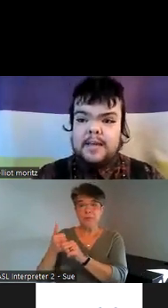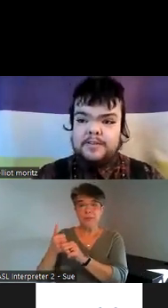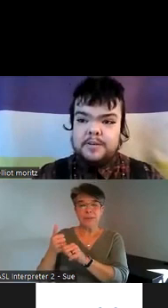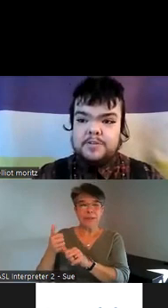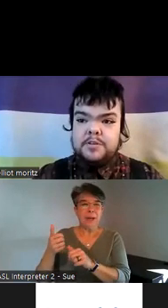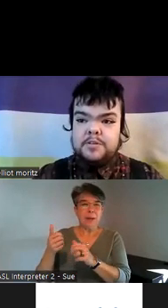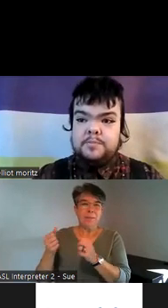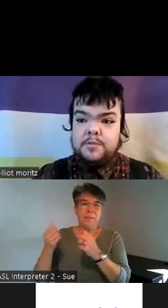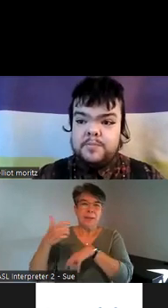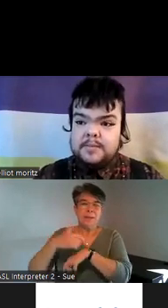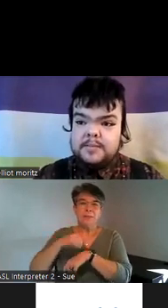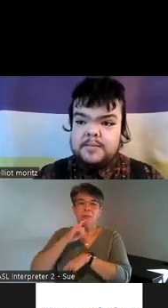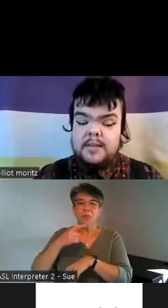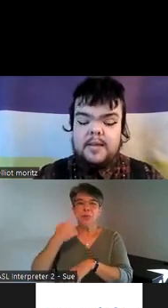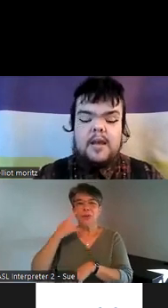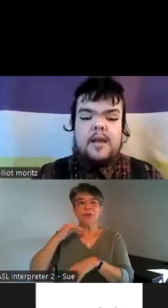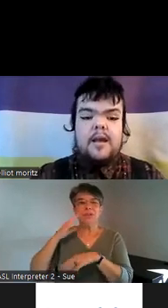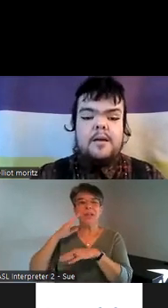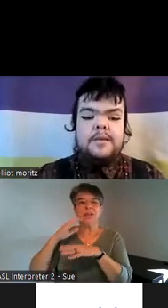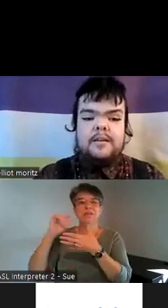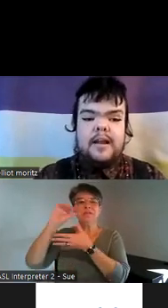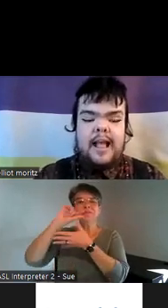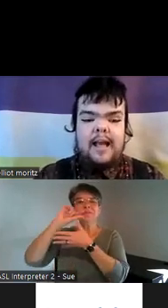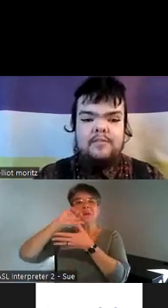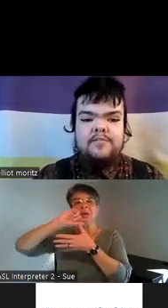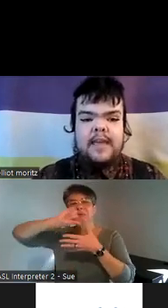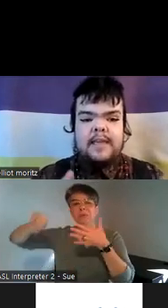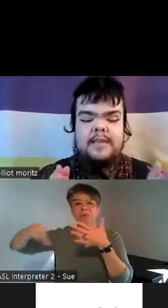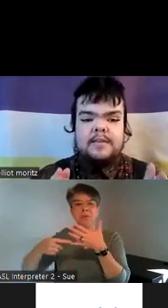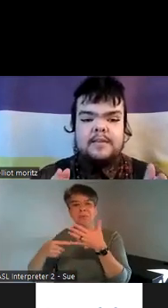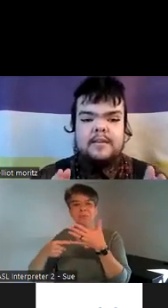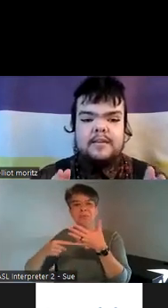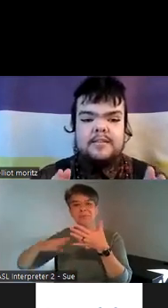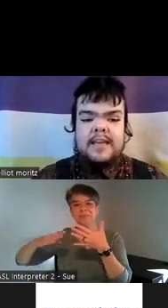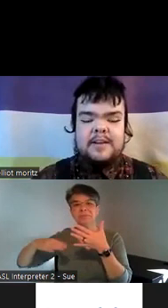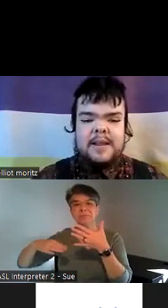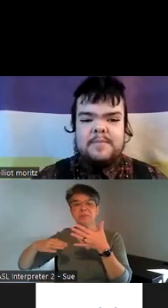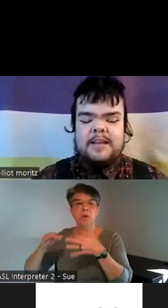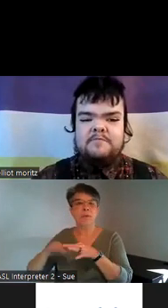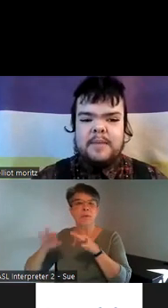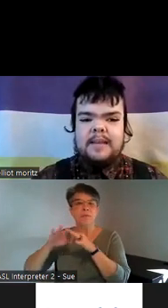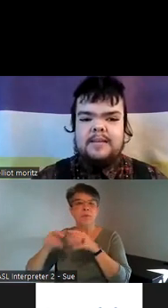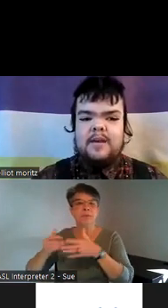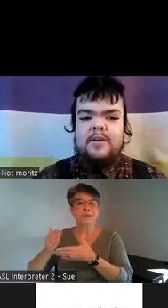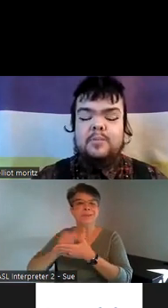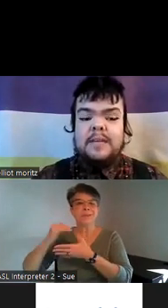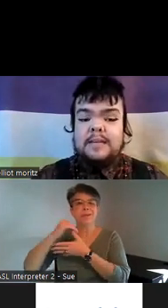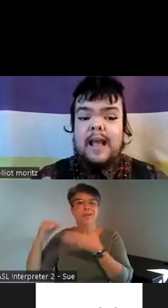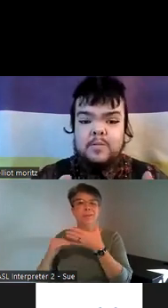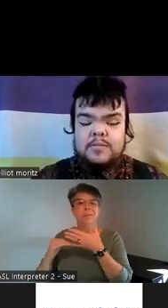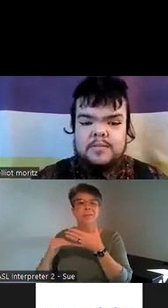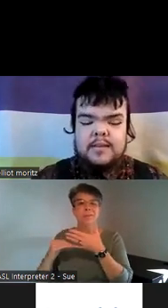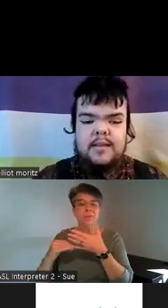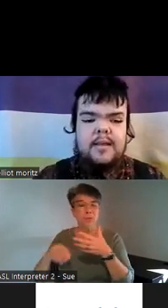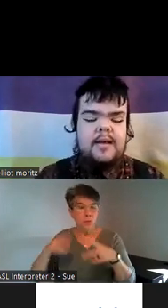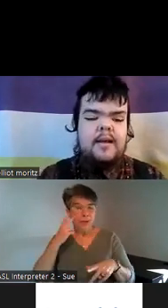other social movements um here I have a diagram that I've made of a green house